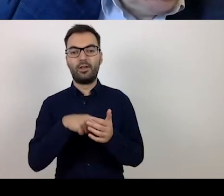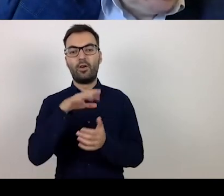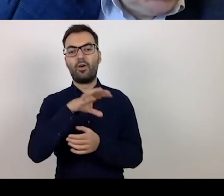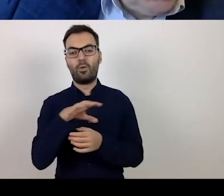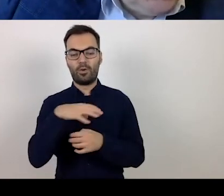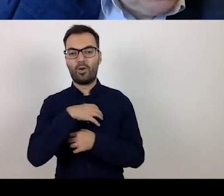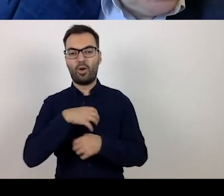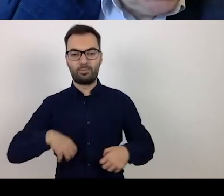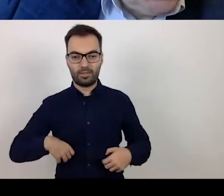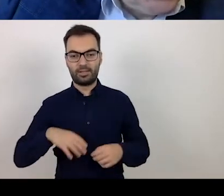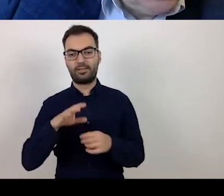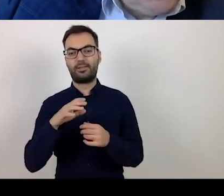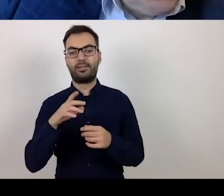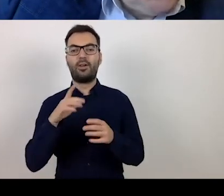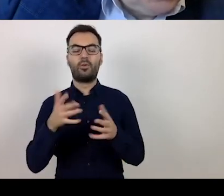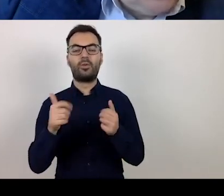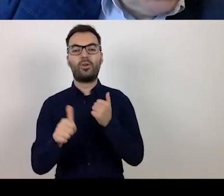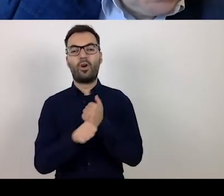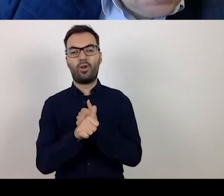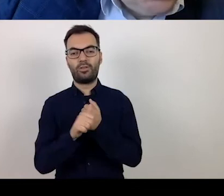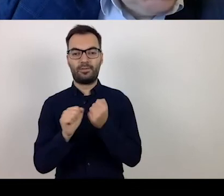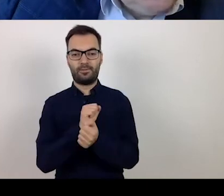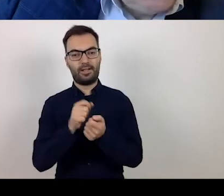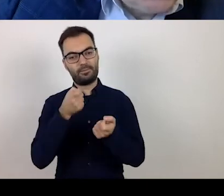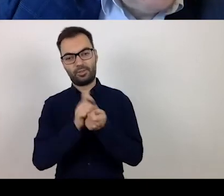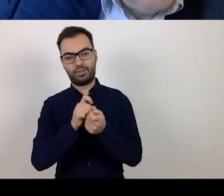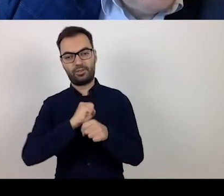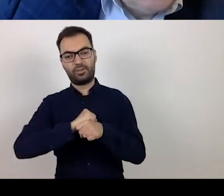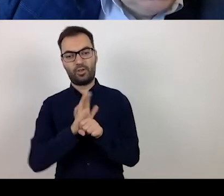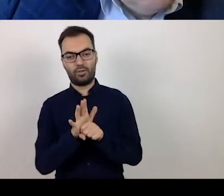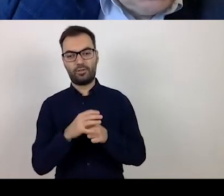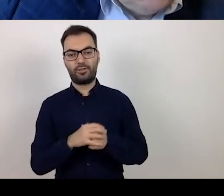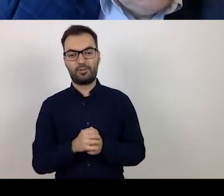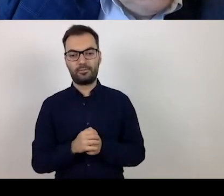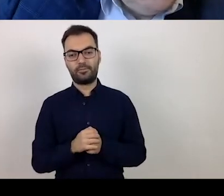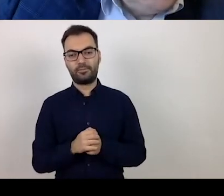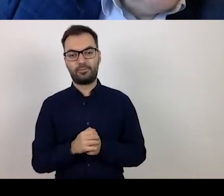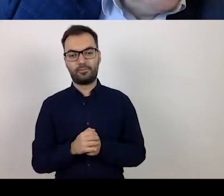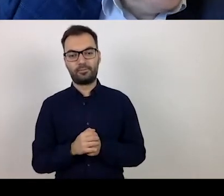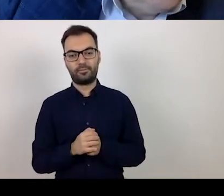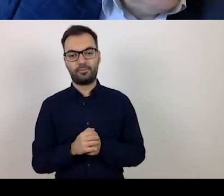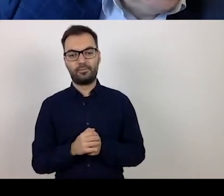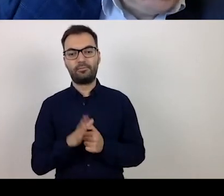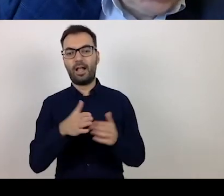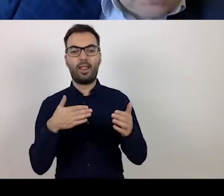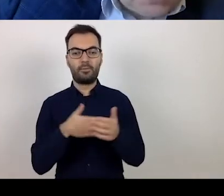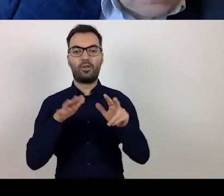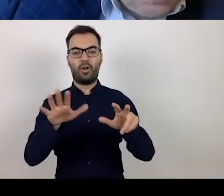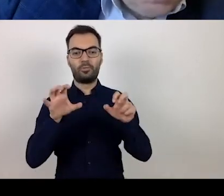involved in fighting against the COVID-19 epidemic, there is a limit of 800,000 euros.